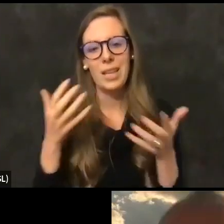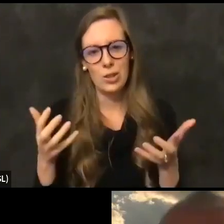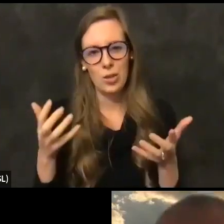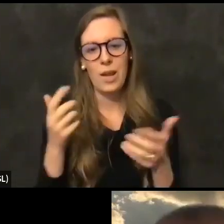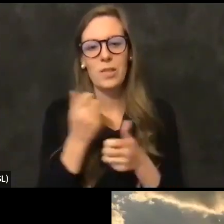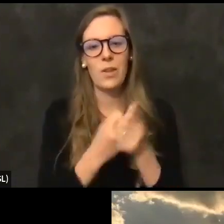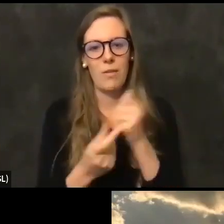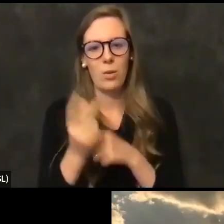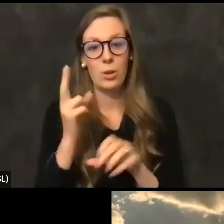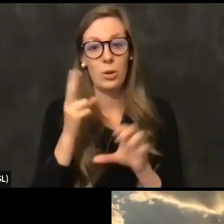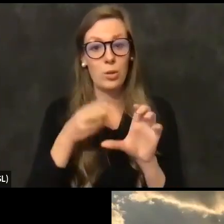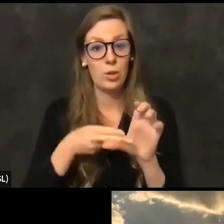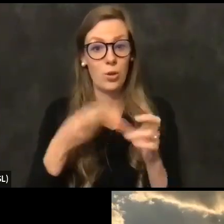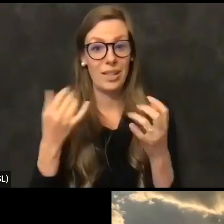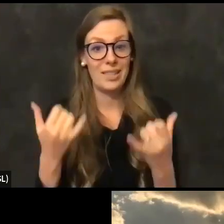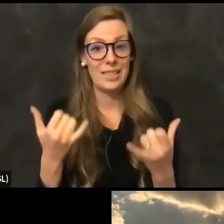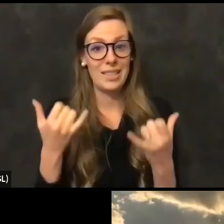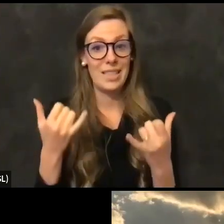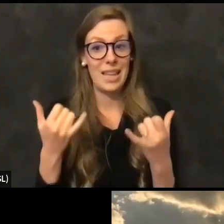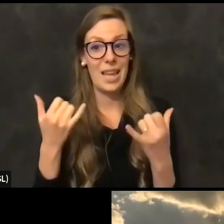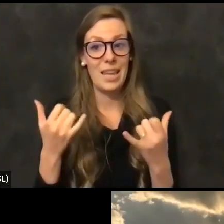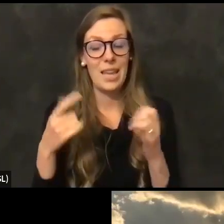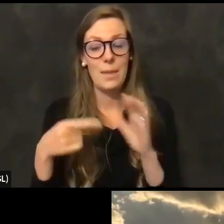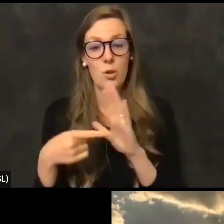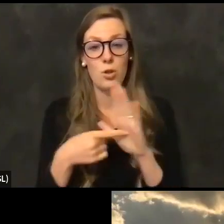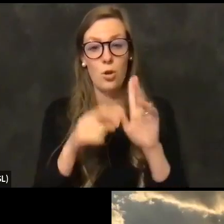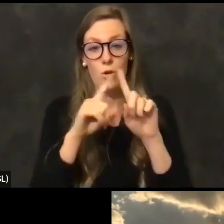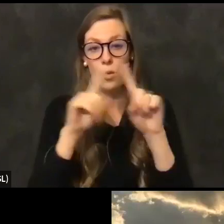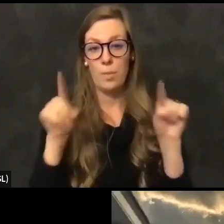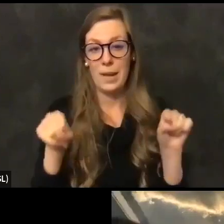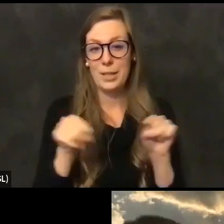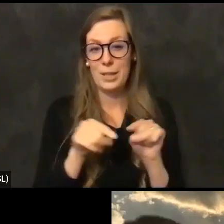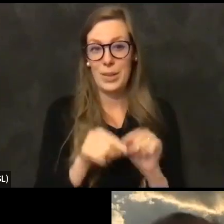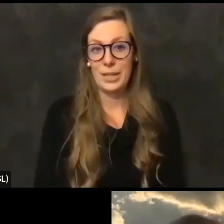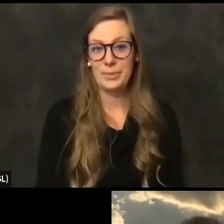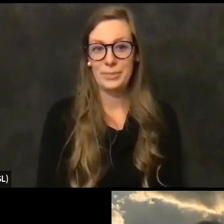joining us today, I am going to share my screen so I can pull up the flight.